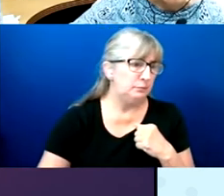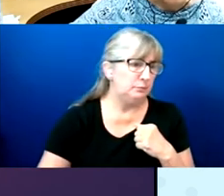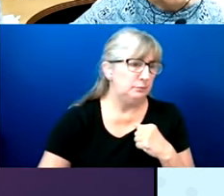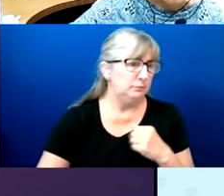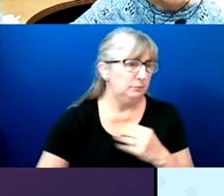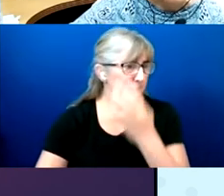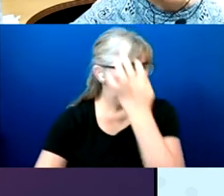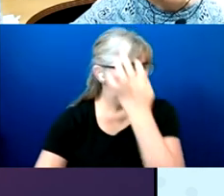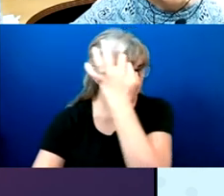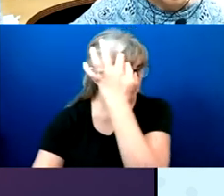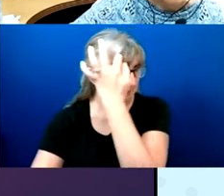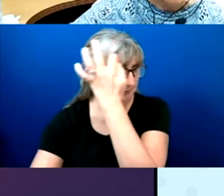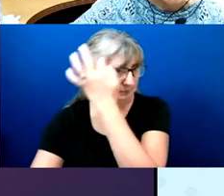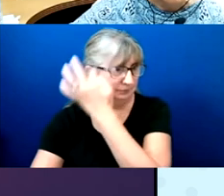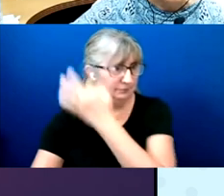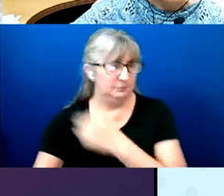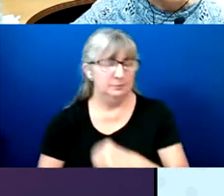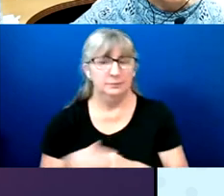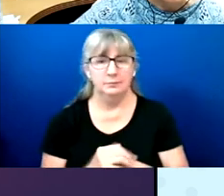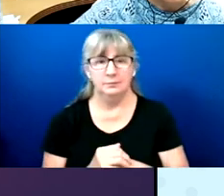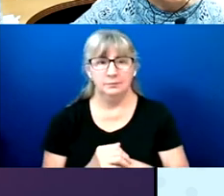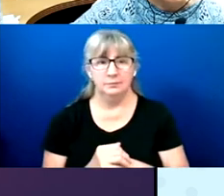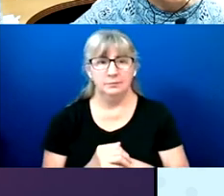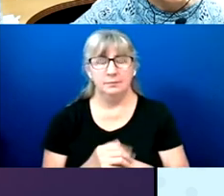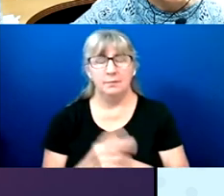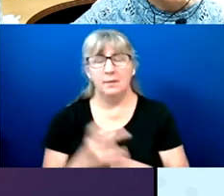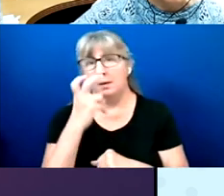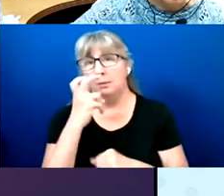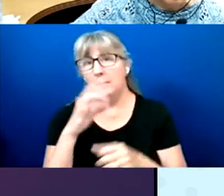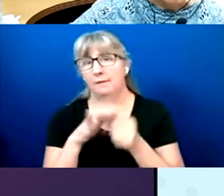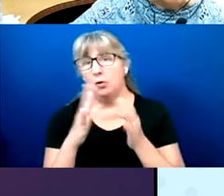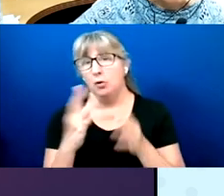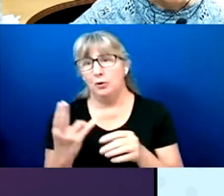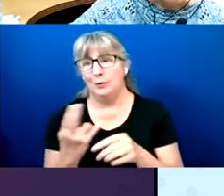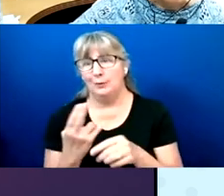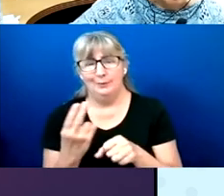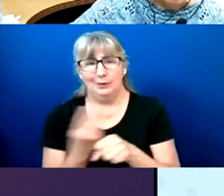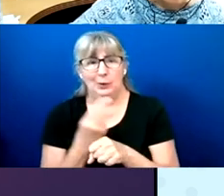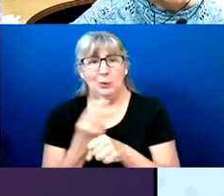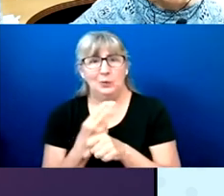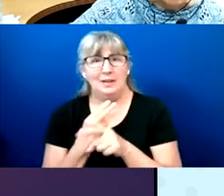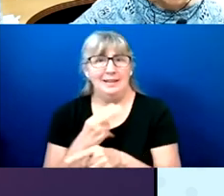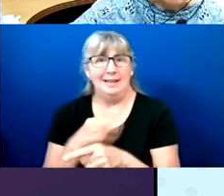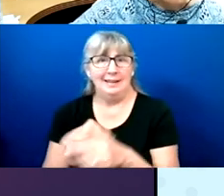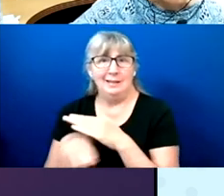using accessible marking devices.